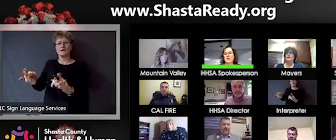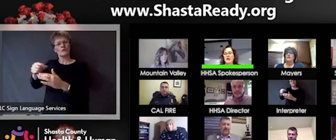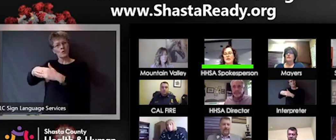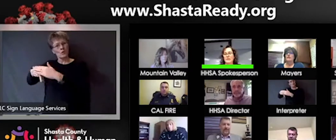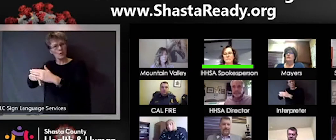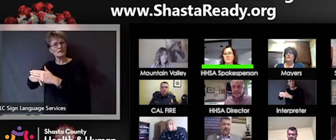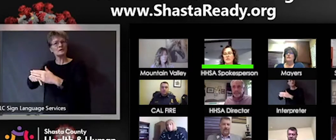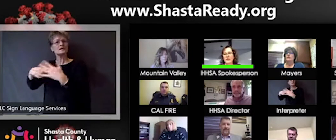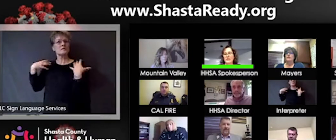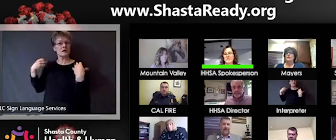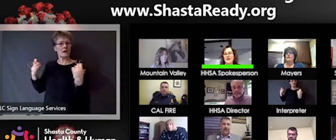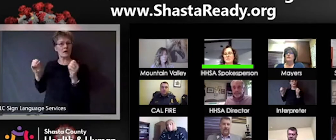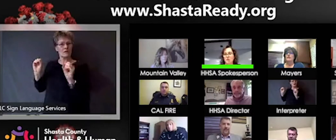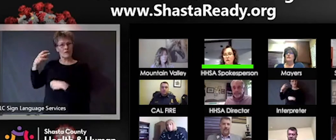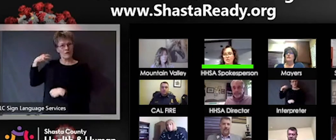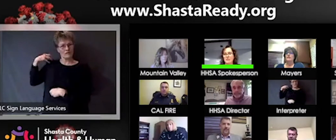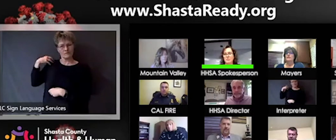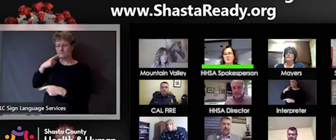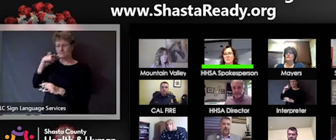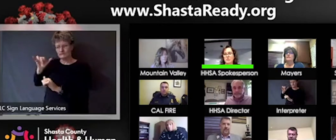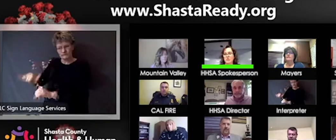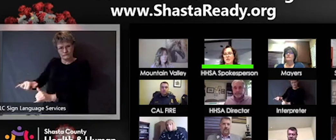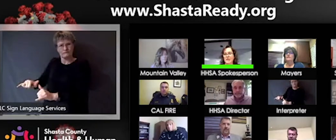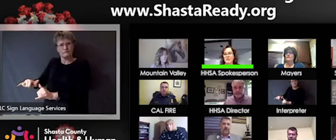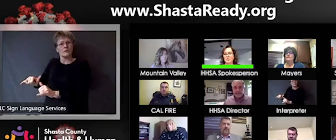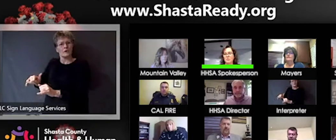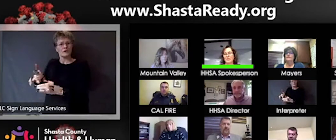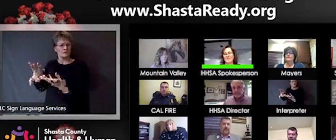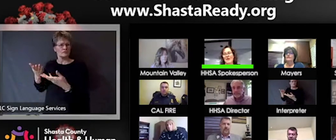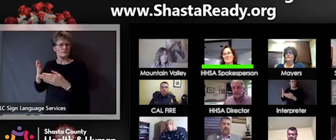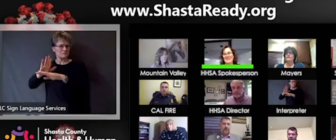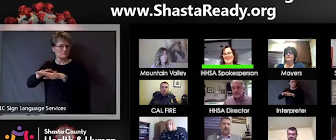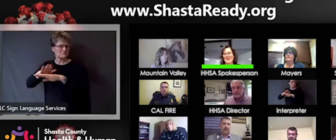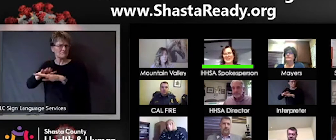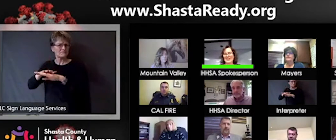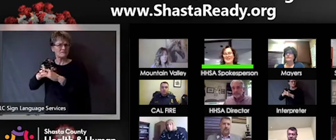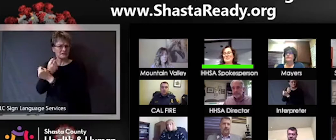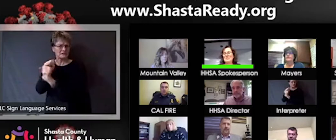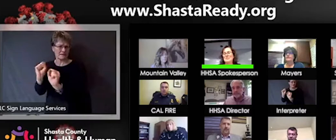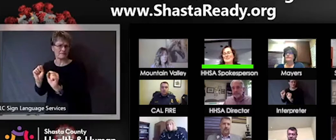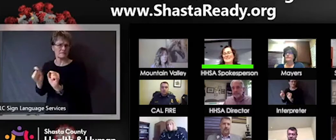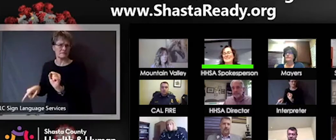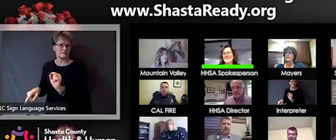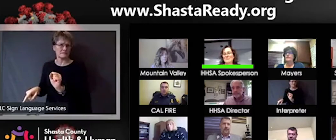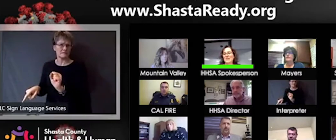officer as a precaution and we check in, our communicable disease